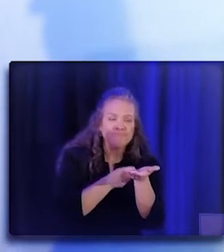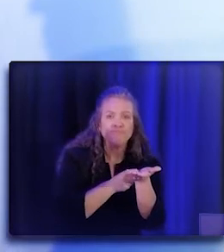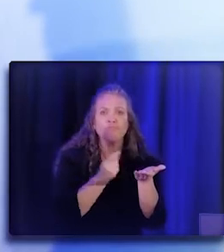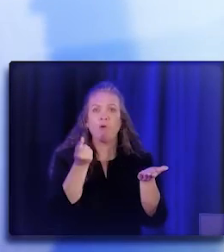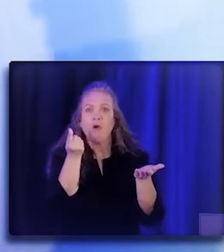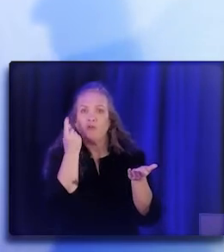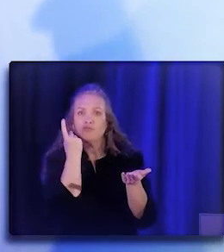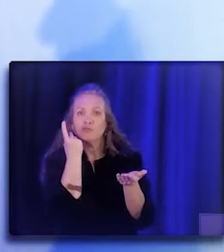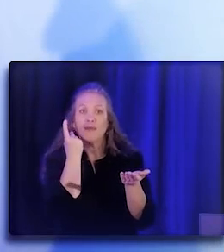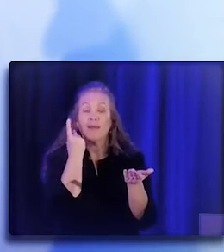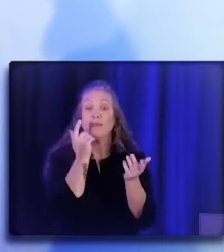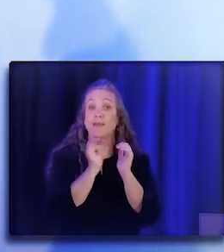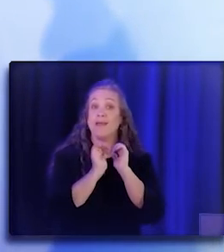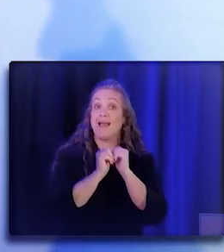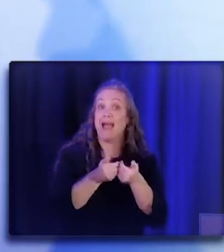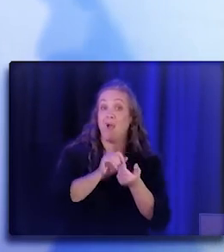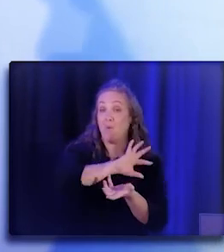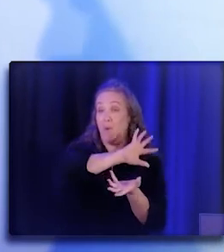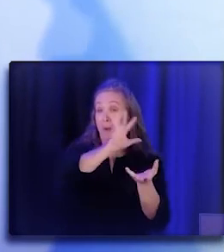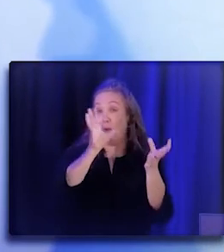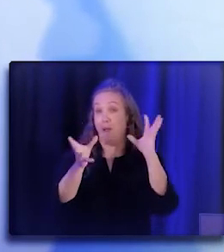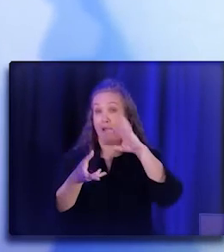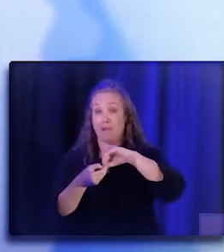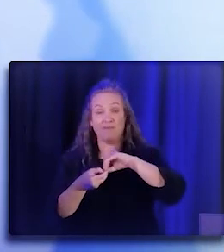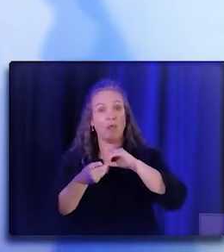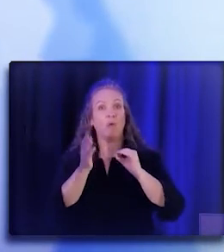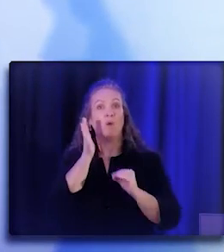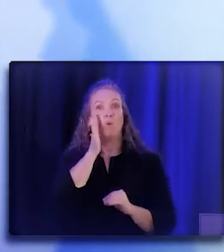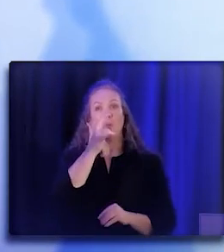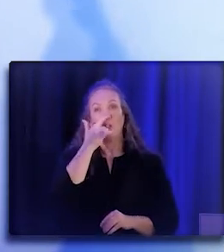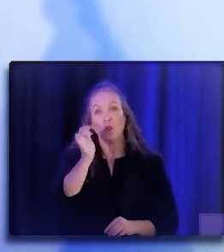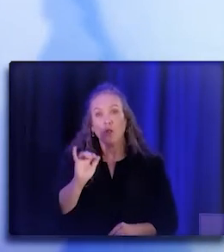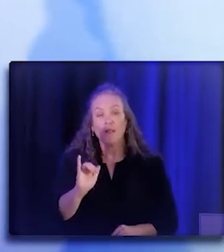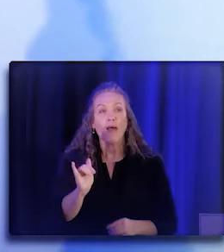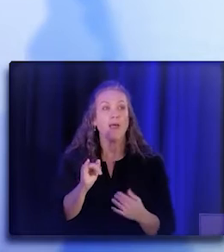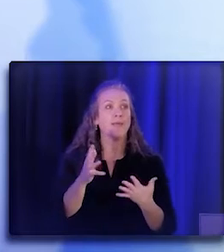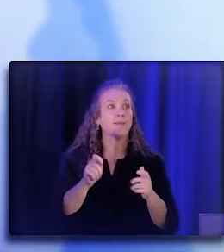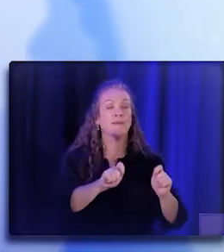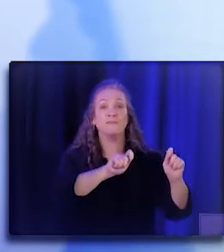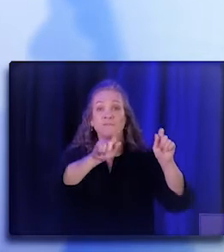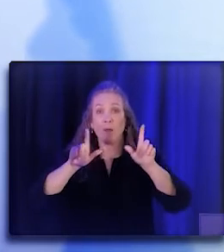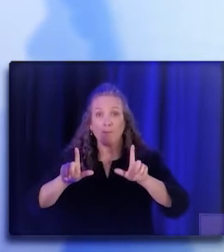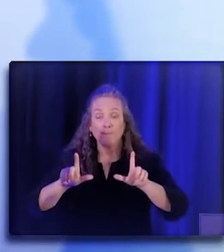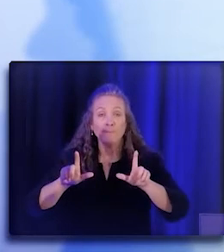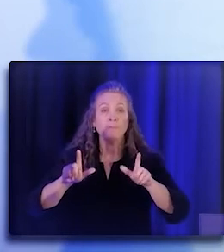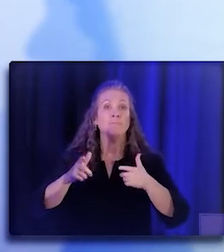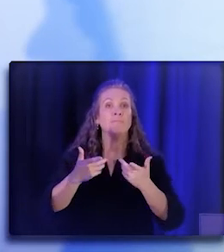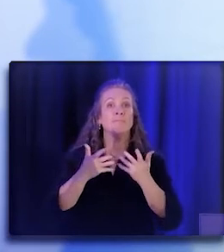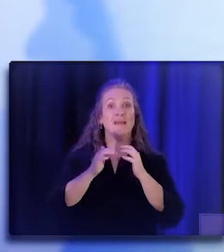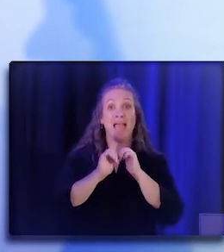how all of this is going to look and the framework and ultimately how we're going to issue out those dollars.